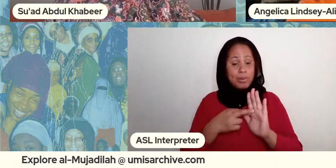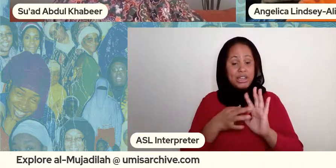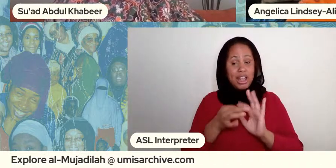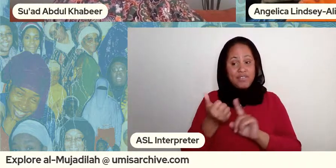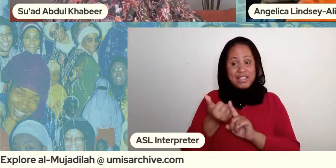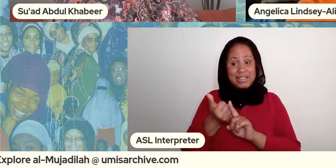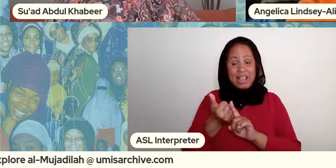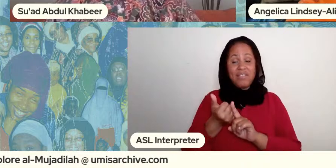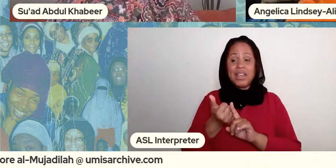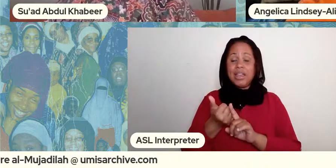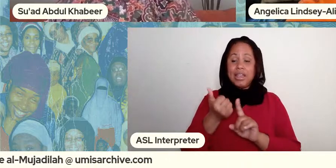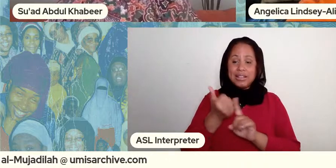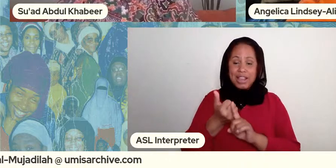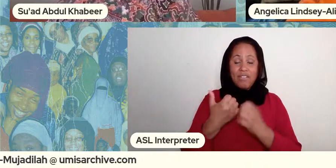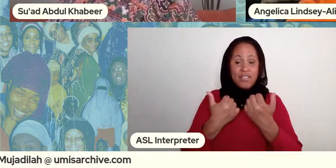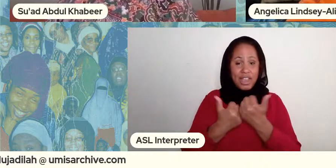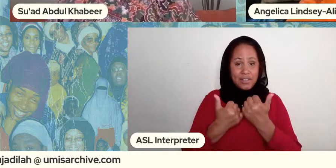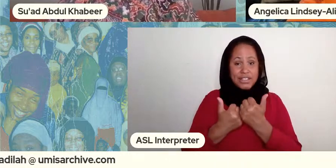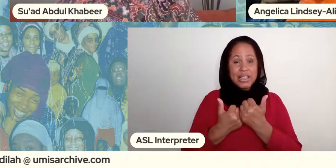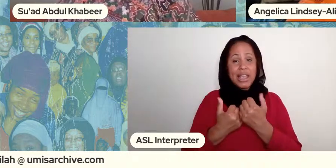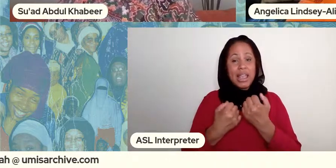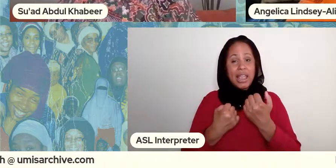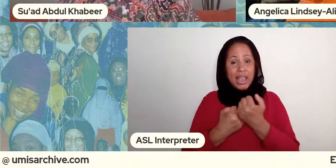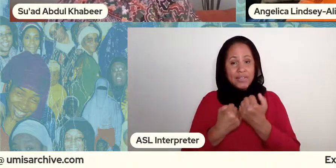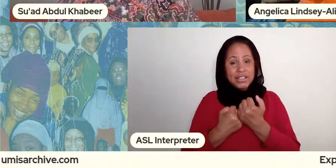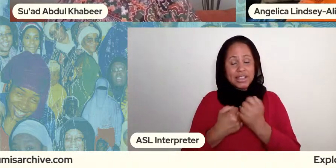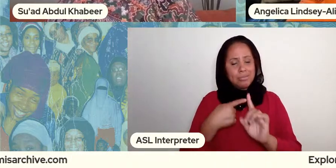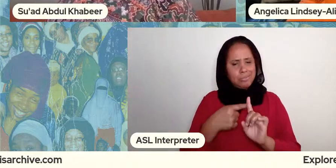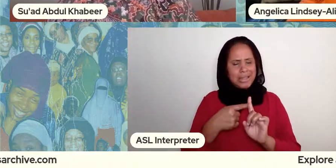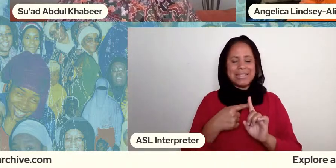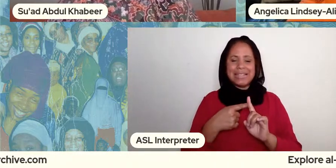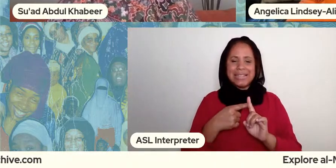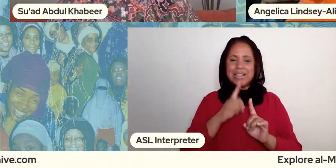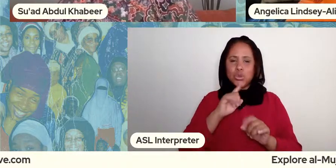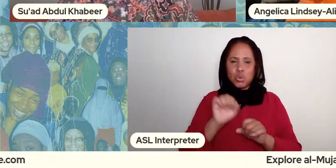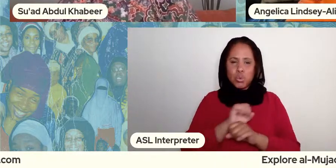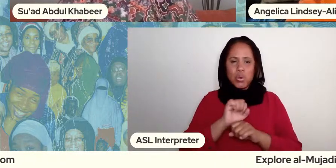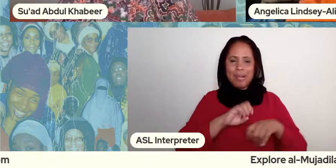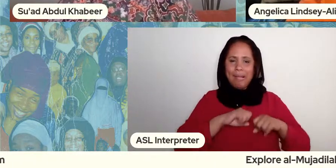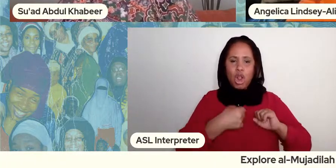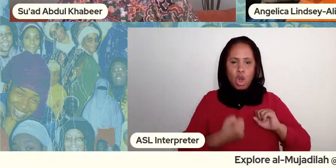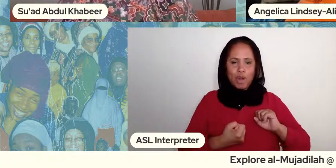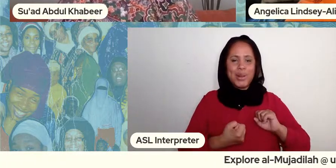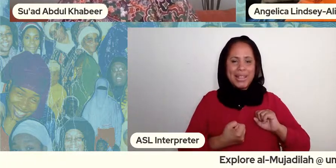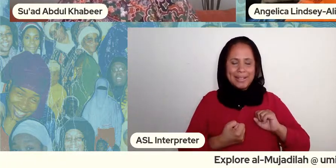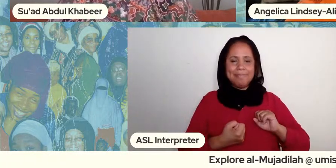self but there's also definitely the heartbreak um stands out a lot because of having to do something